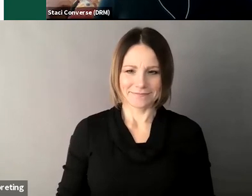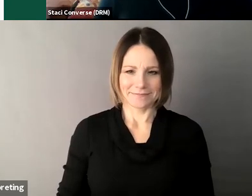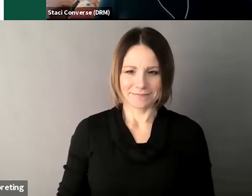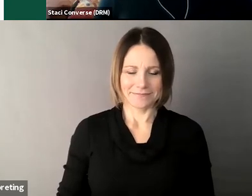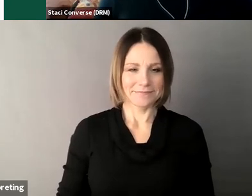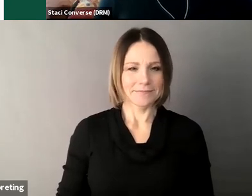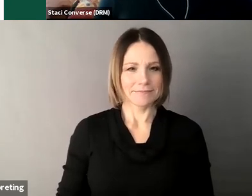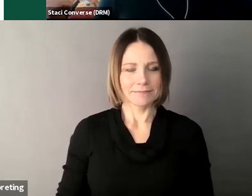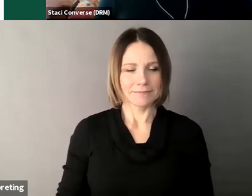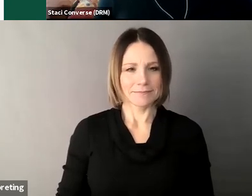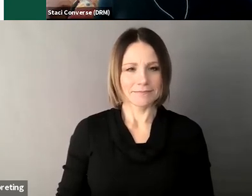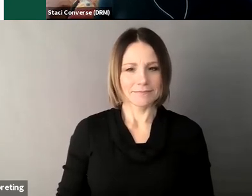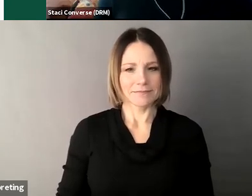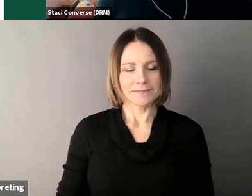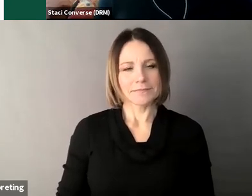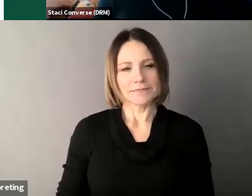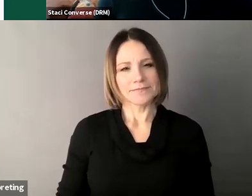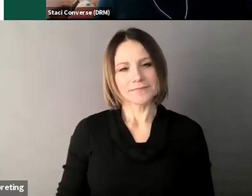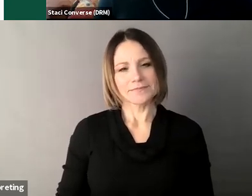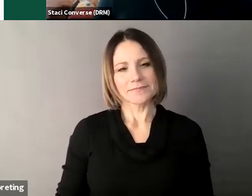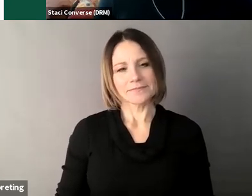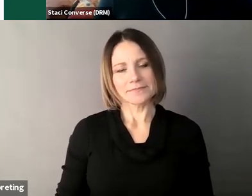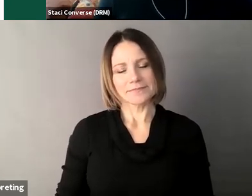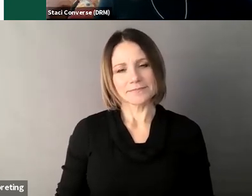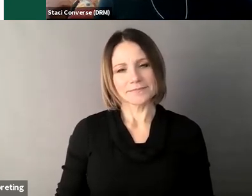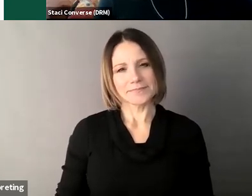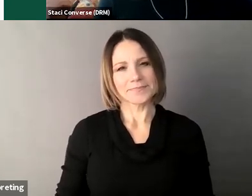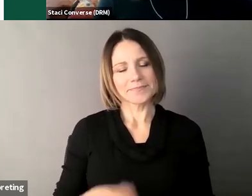um and then um some other support tools so these are